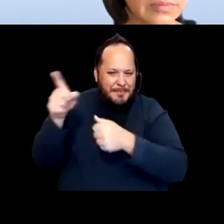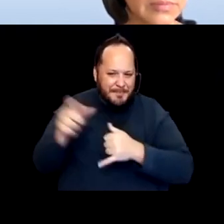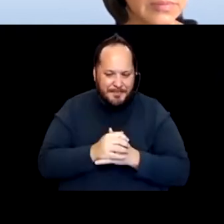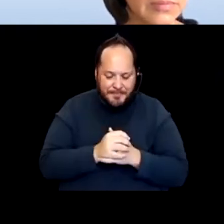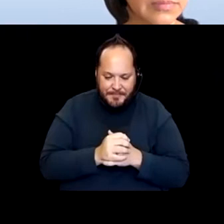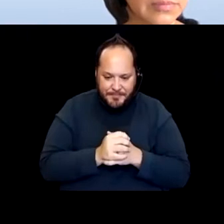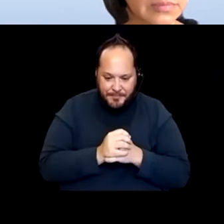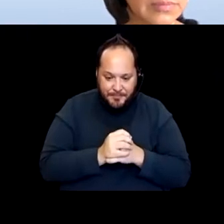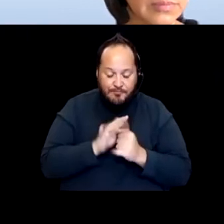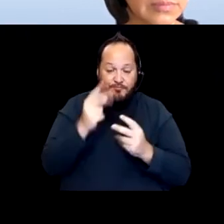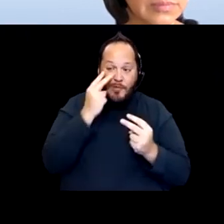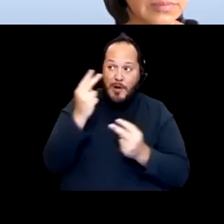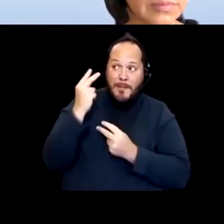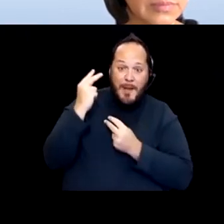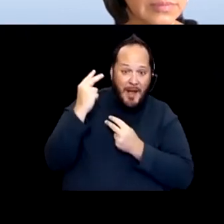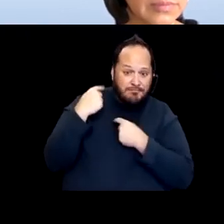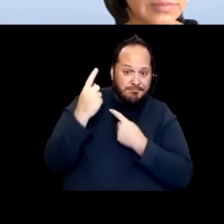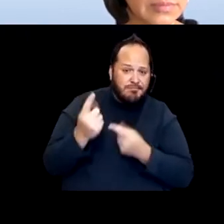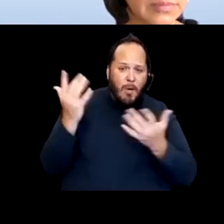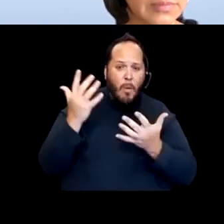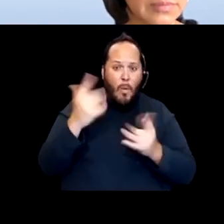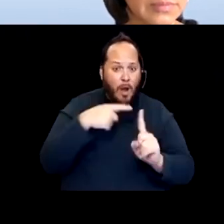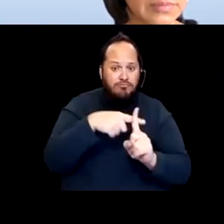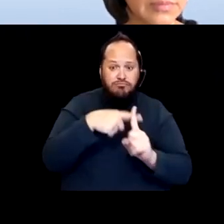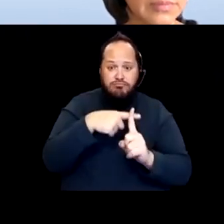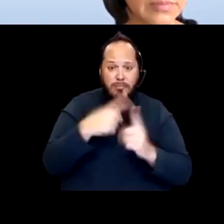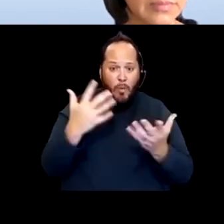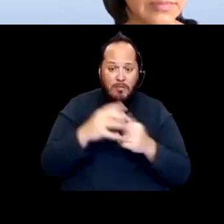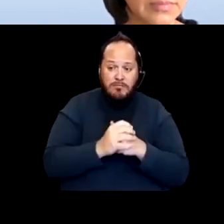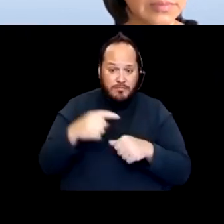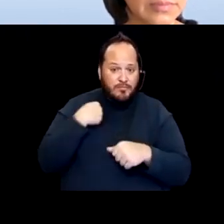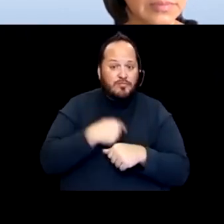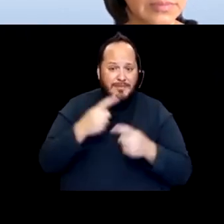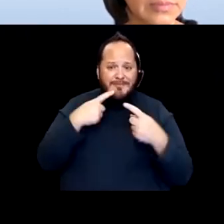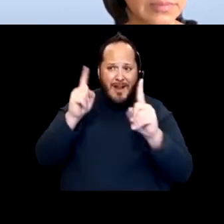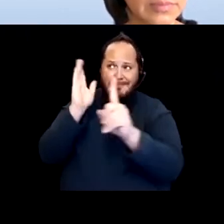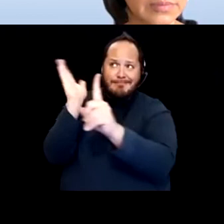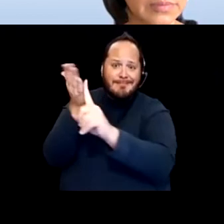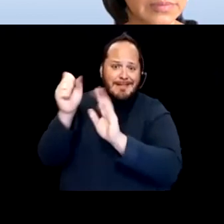is that we were able to get the state departments to do three things. 'Cause there were opportunities here